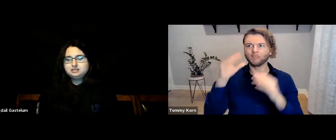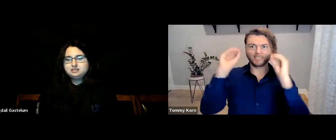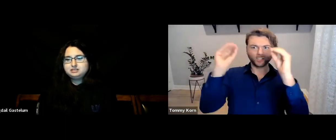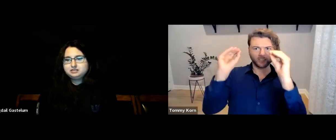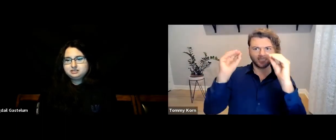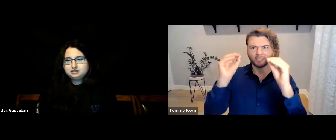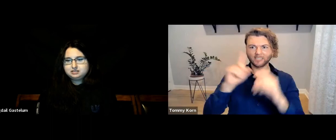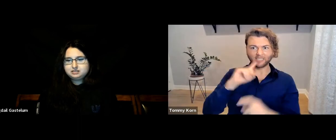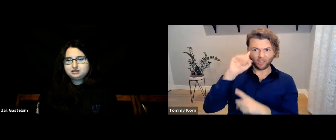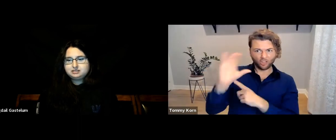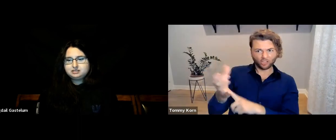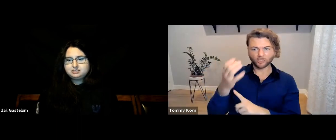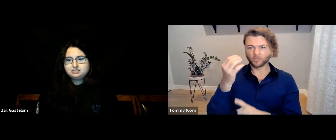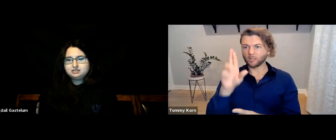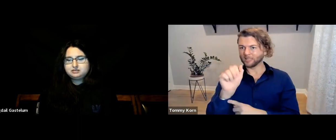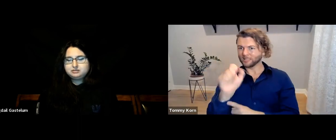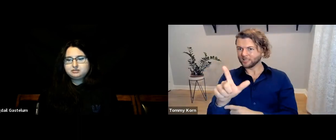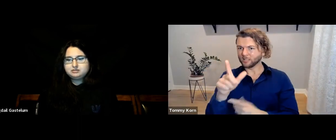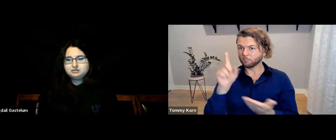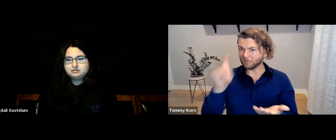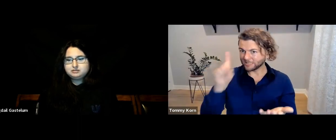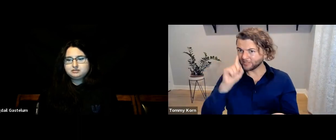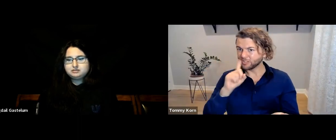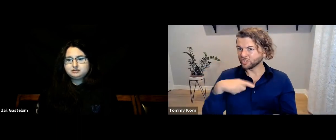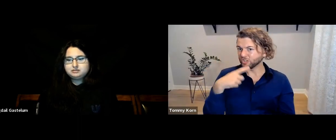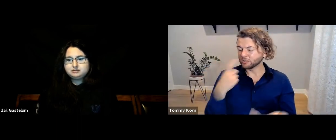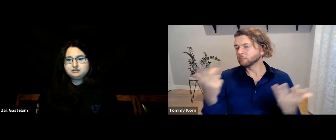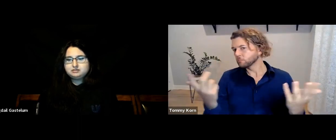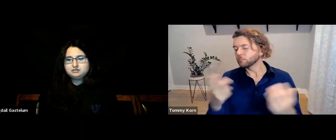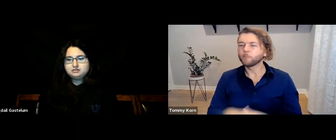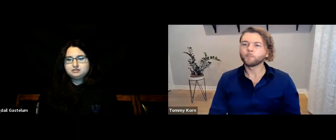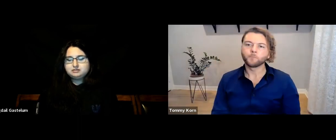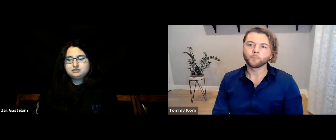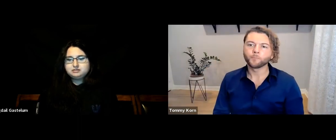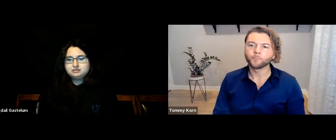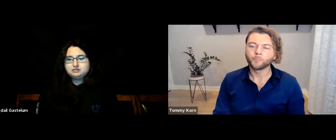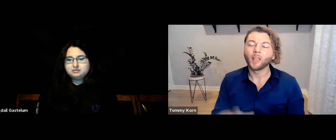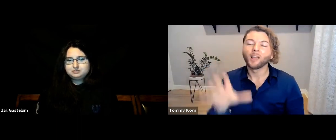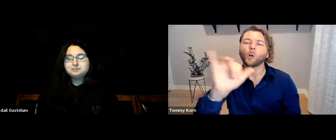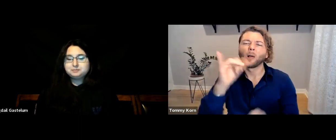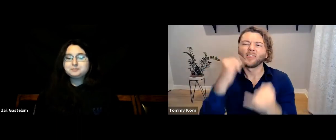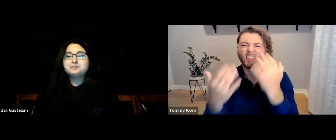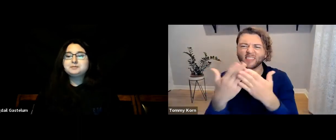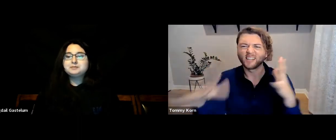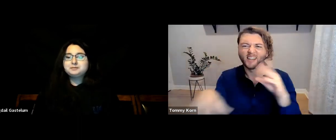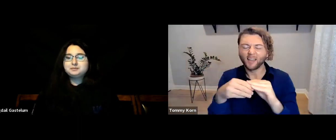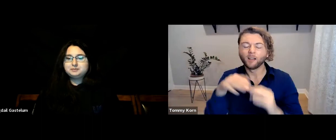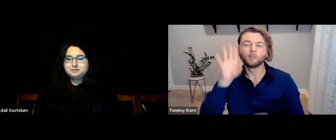about the topic of teaching Deaf Culture and ASL and whether that person should be Deaf or hearing. One more thing I want to add: